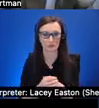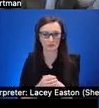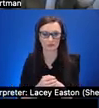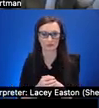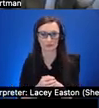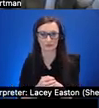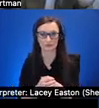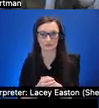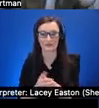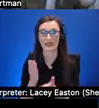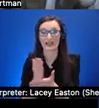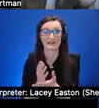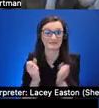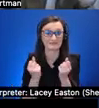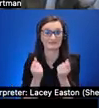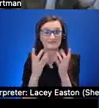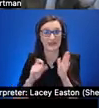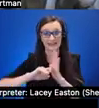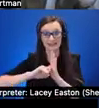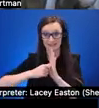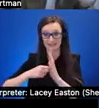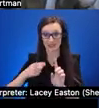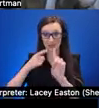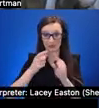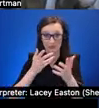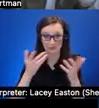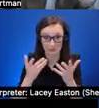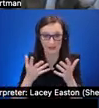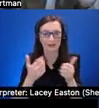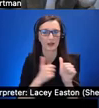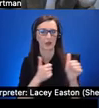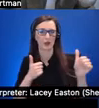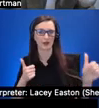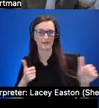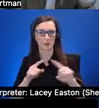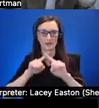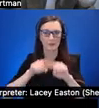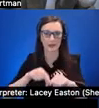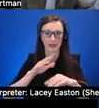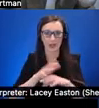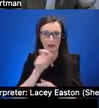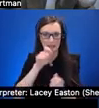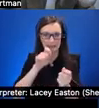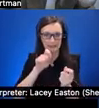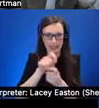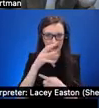these techniques are we want to avoid relying on precise camera aiming for the user who are blind